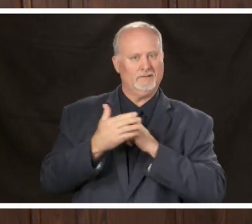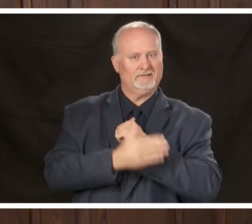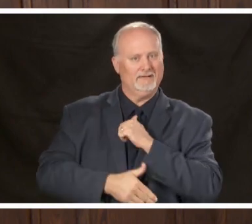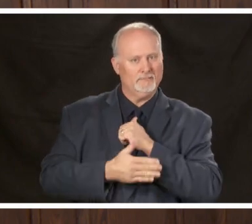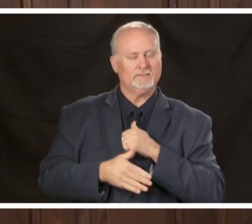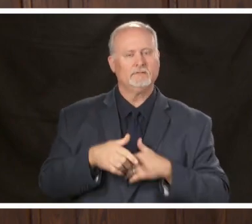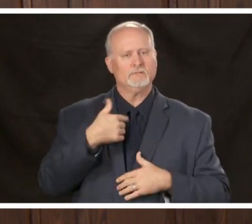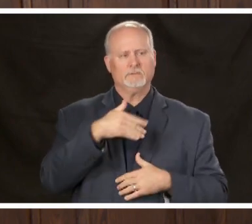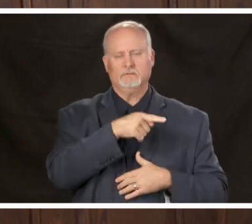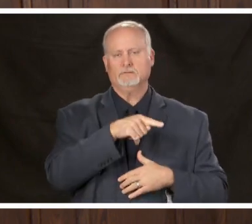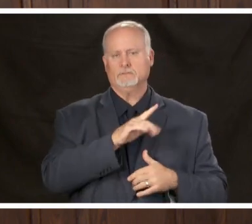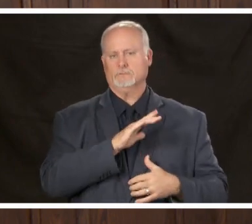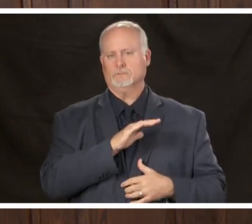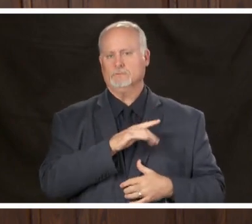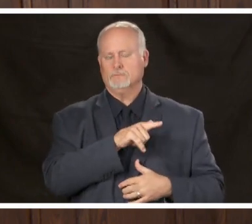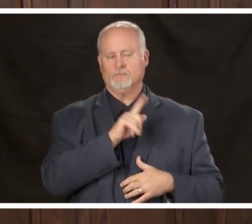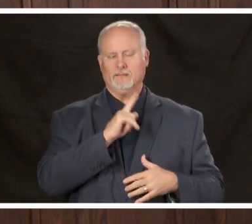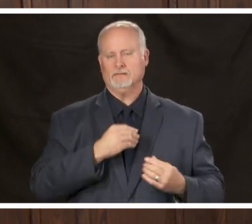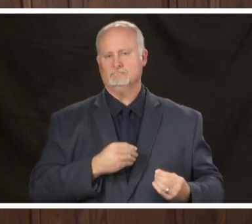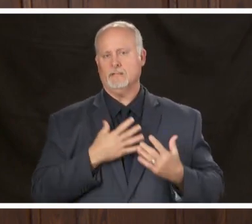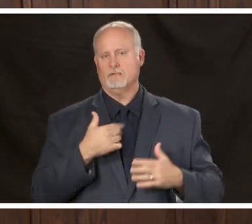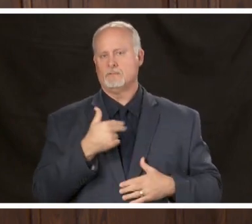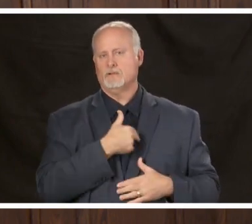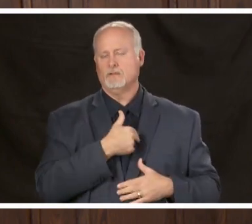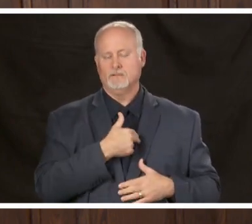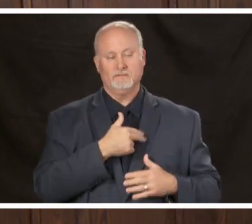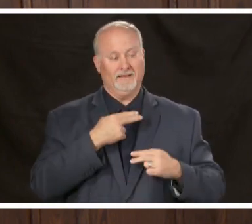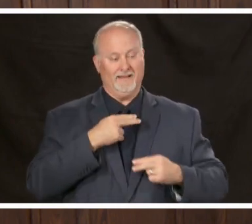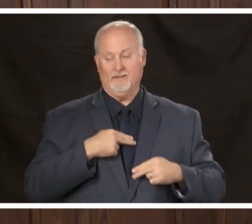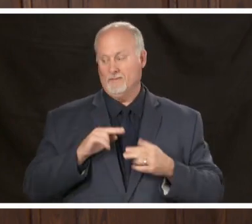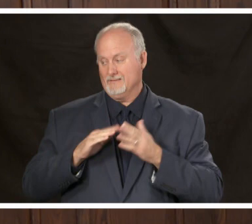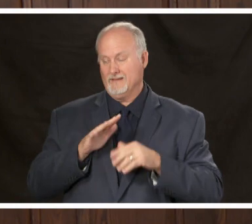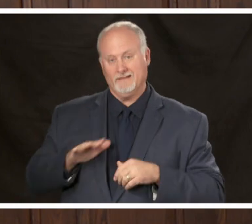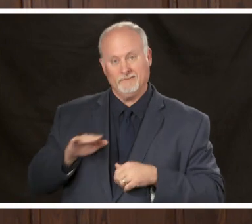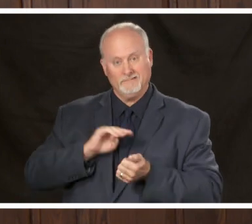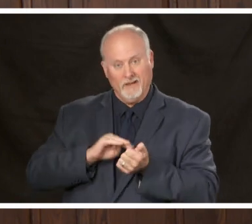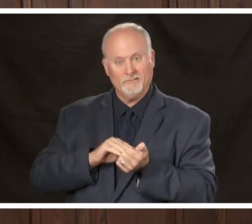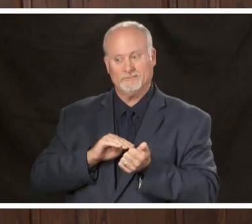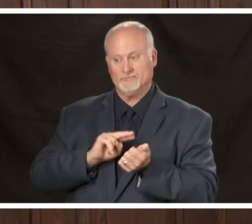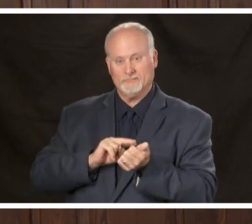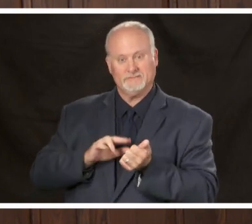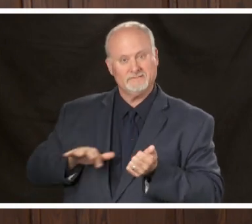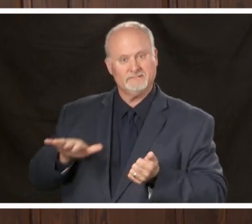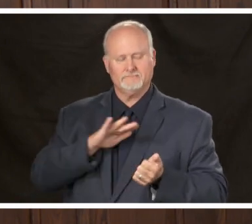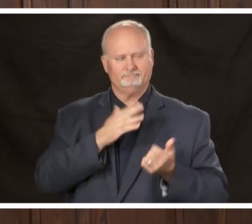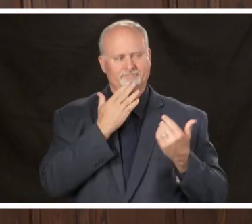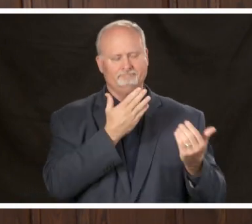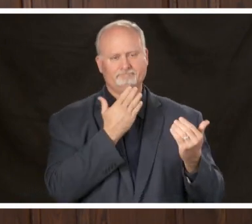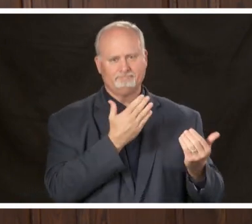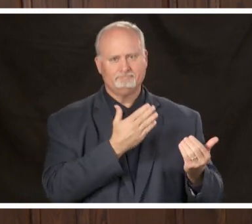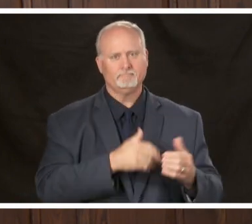remarkable inspiration to us in the healthcare community and we'd like to thank him for that I think that I speak for all of my